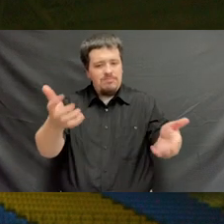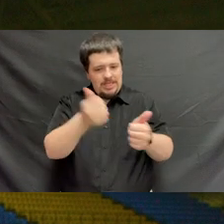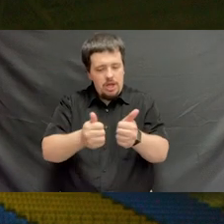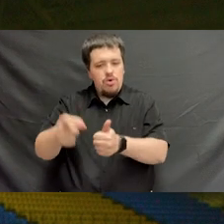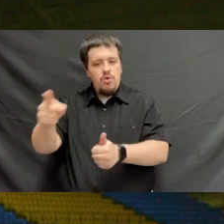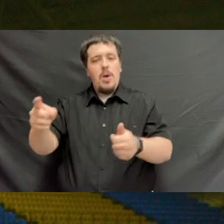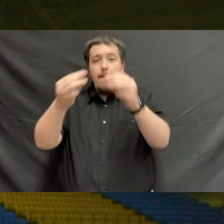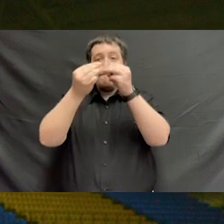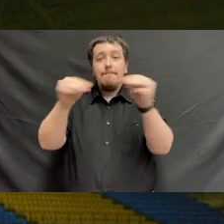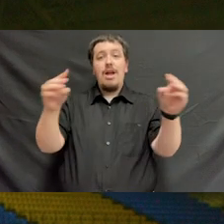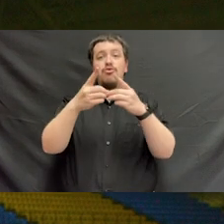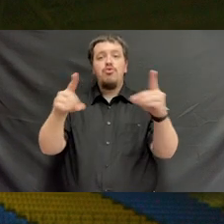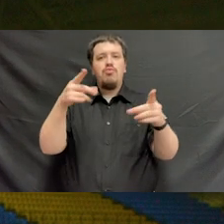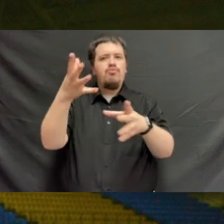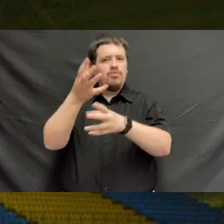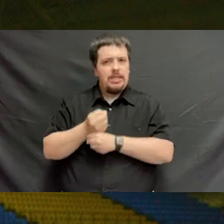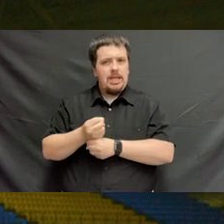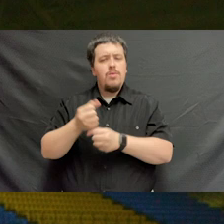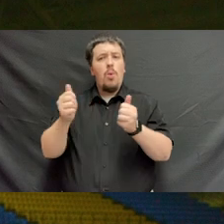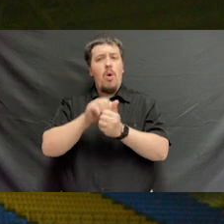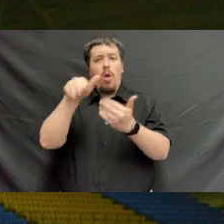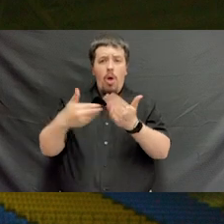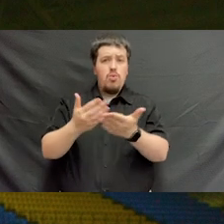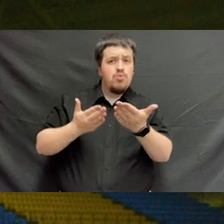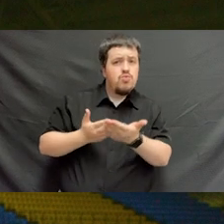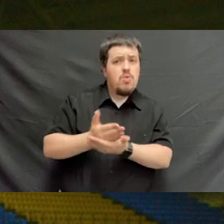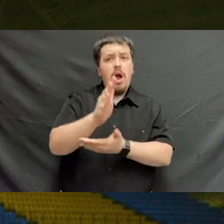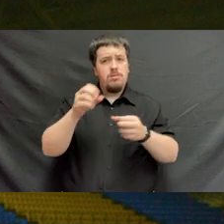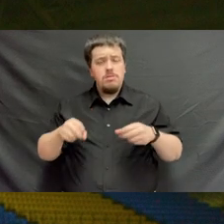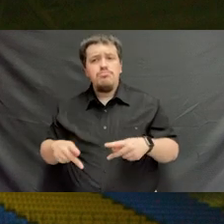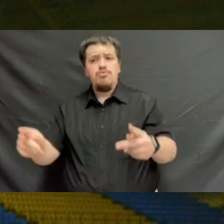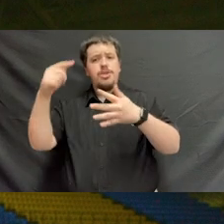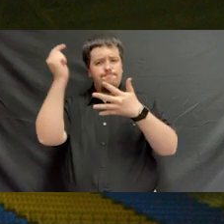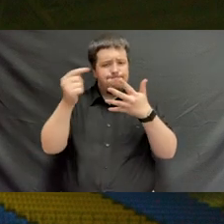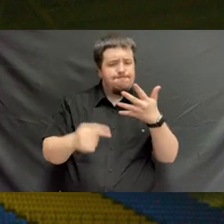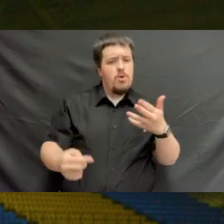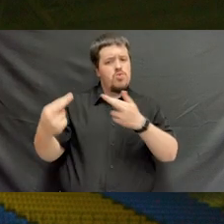I now confer upon each of you the master's degree to which you're entitled with all the rights, privileges,